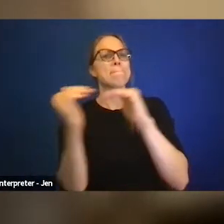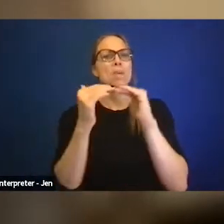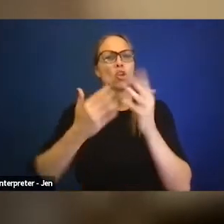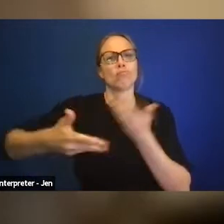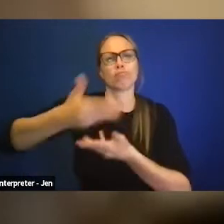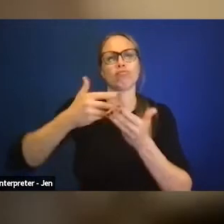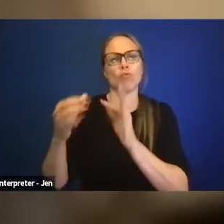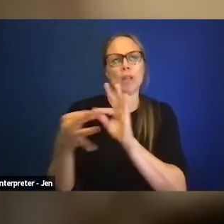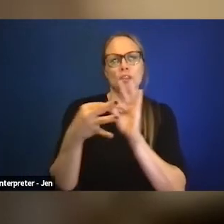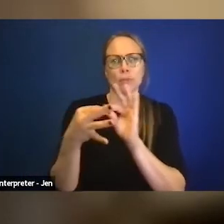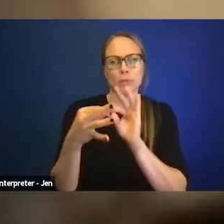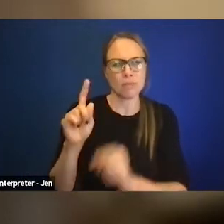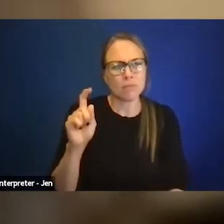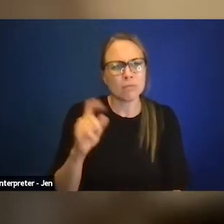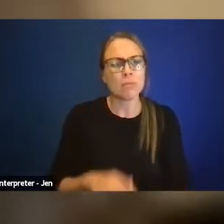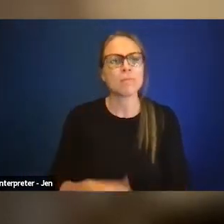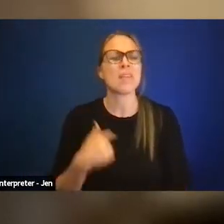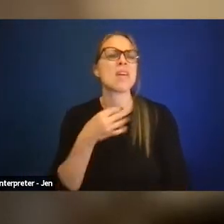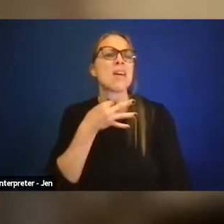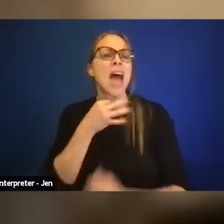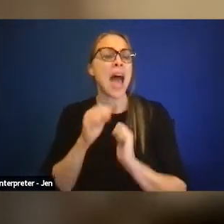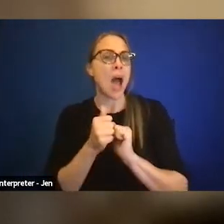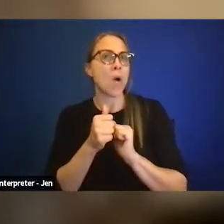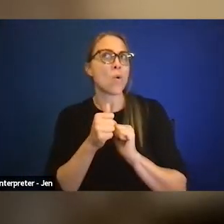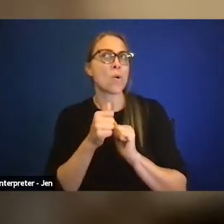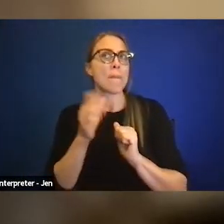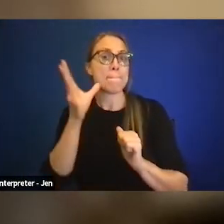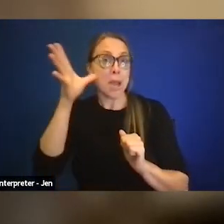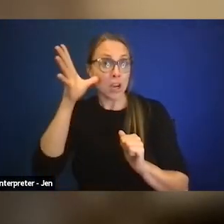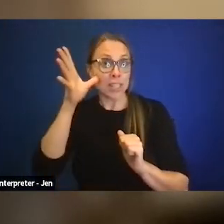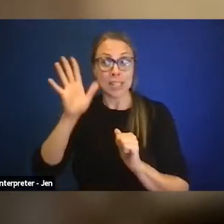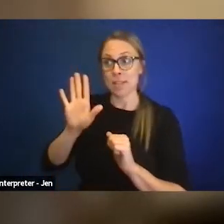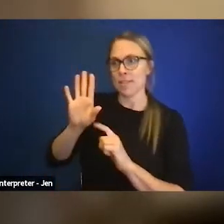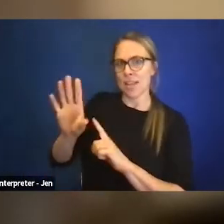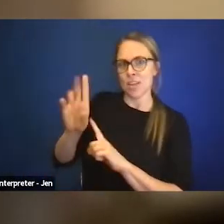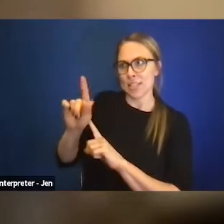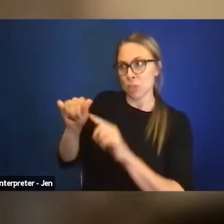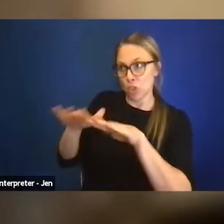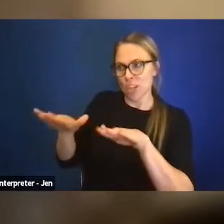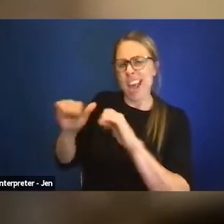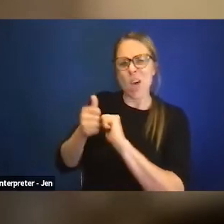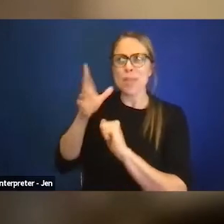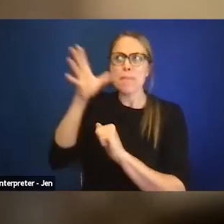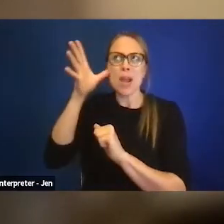how parents of children with disabilities might build alliances with other parents